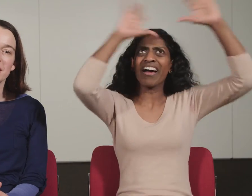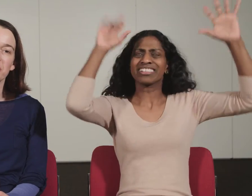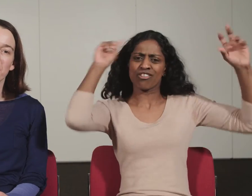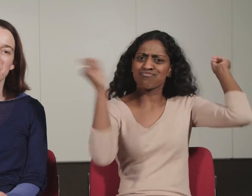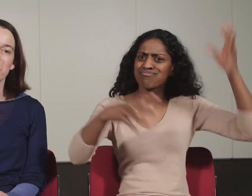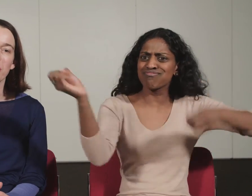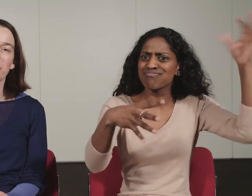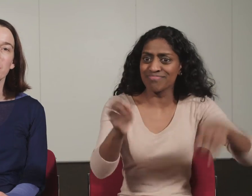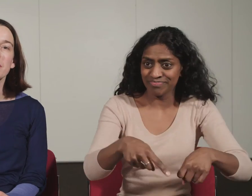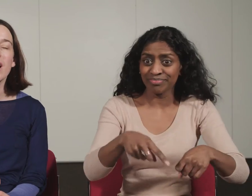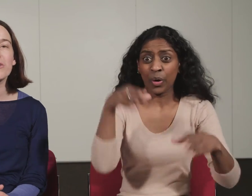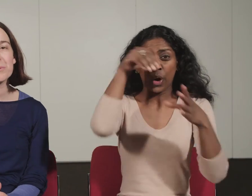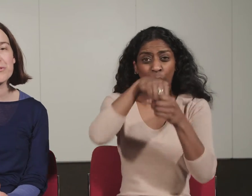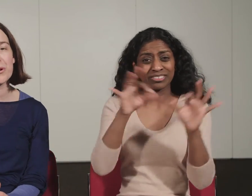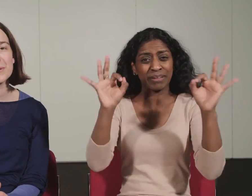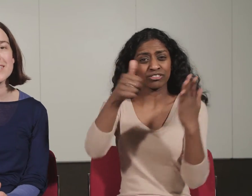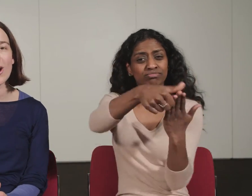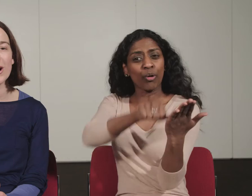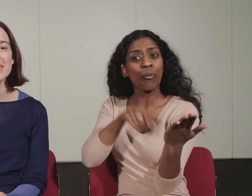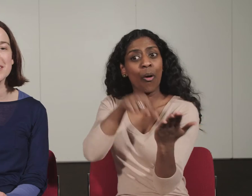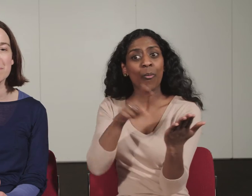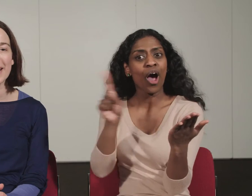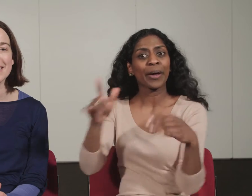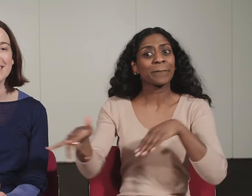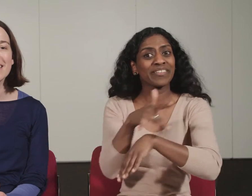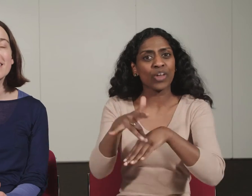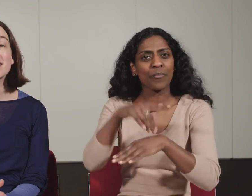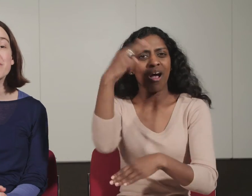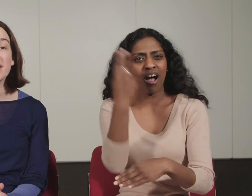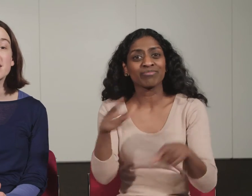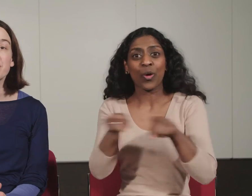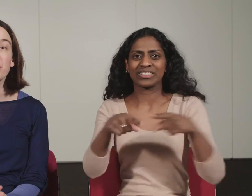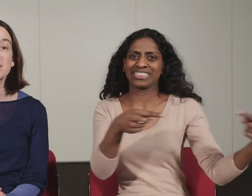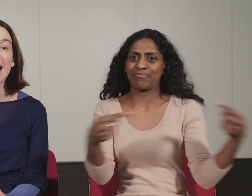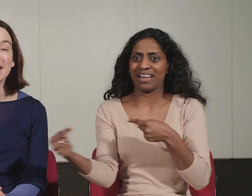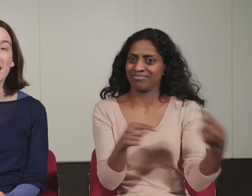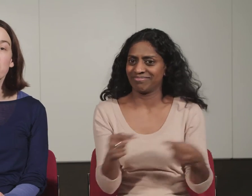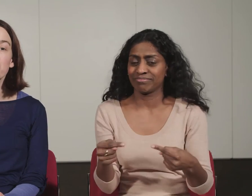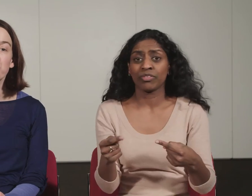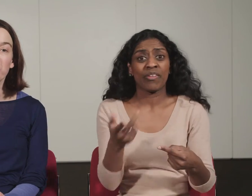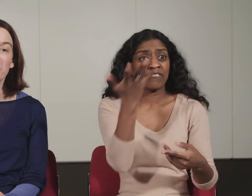curated programme of performance, art and debate. This event is from 10am - 4pm and the